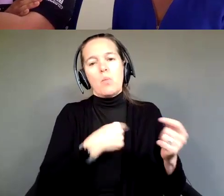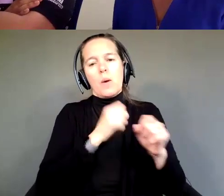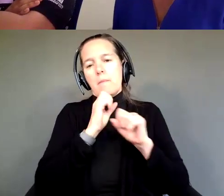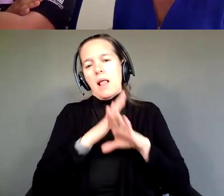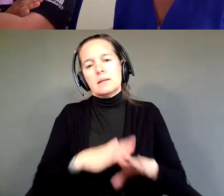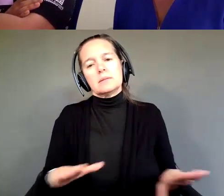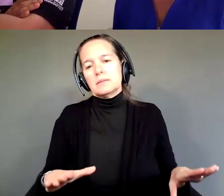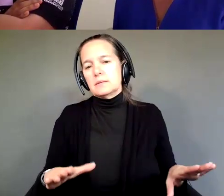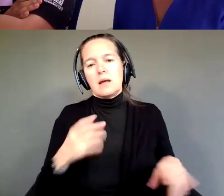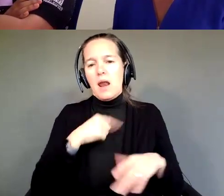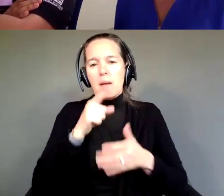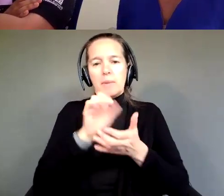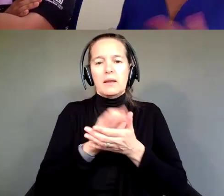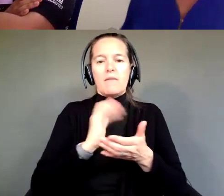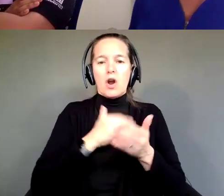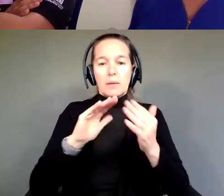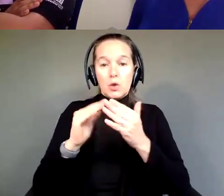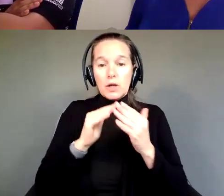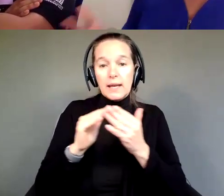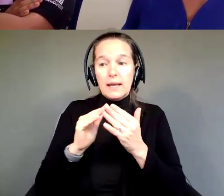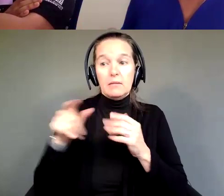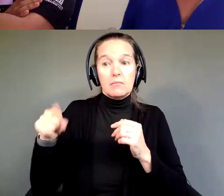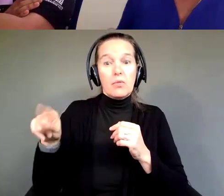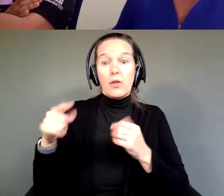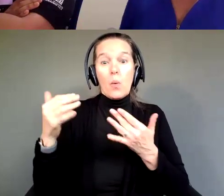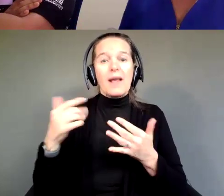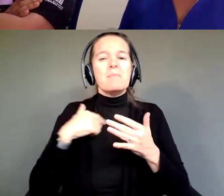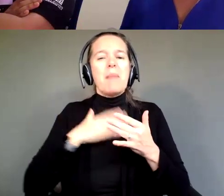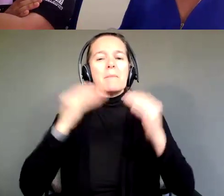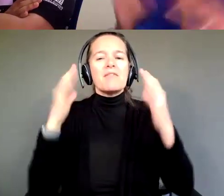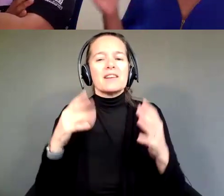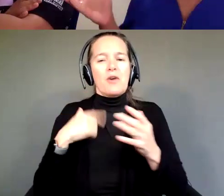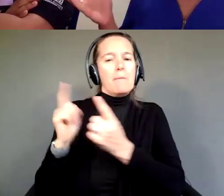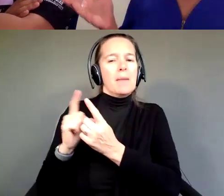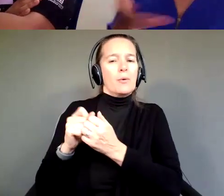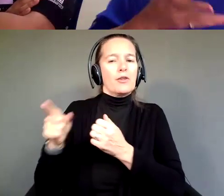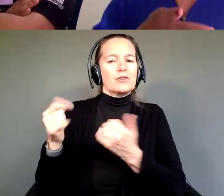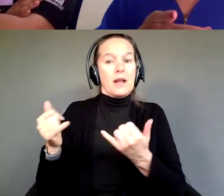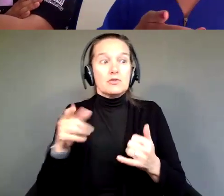And I really believe that our community, they're just waiting, you know. My professor, I met with her today and she said, "Let me know," she lives two blocks